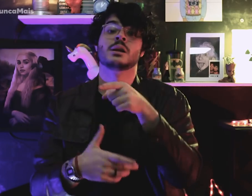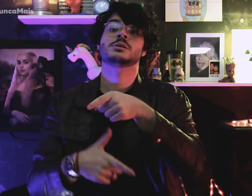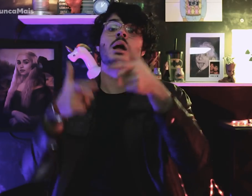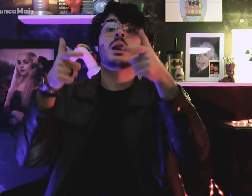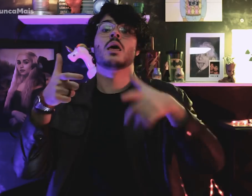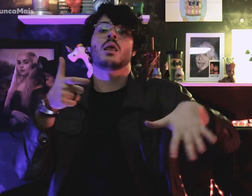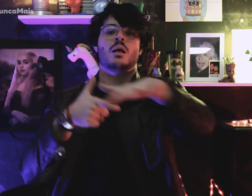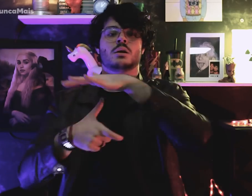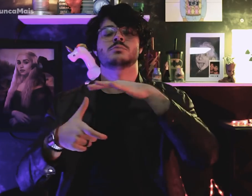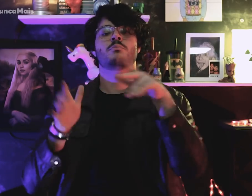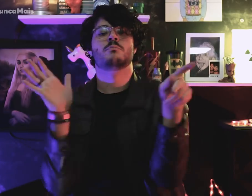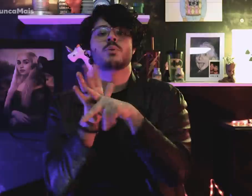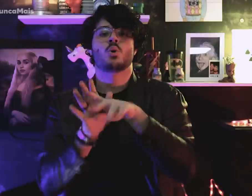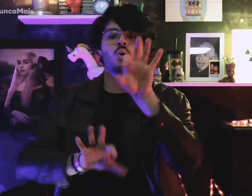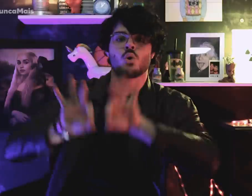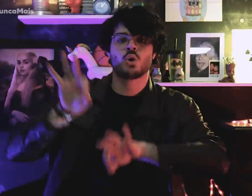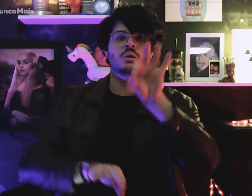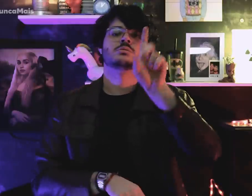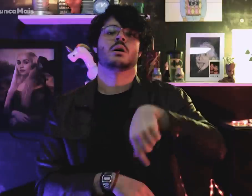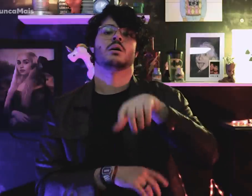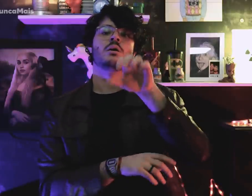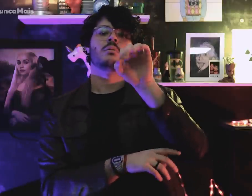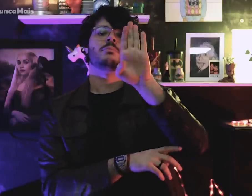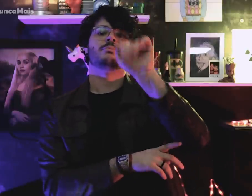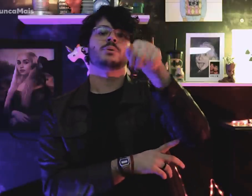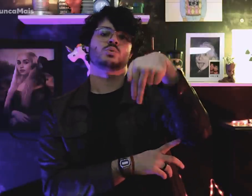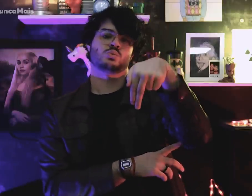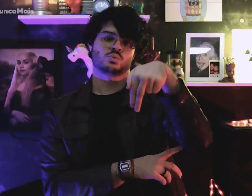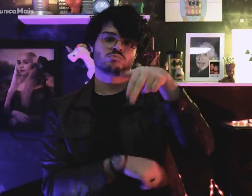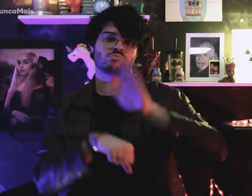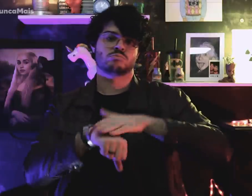Tudo foi organizado pela OBAN.